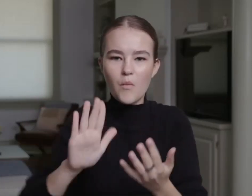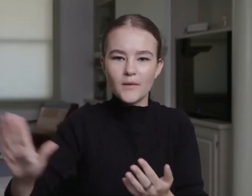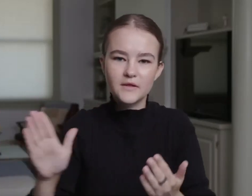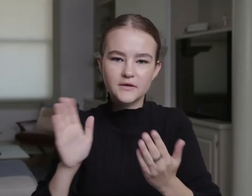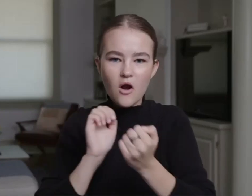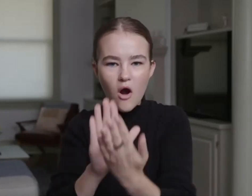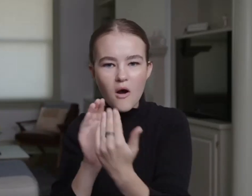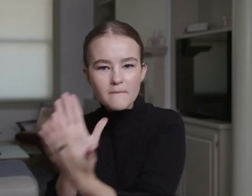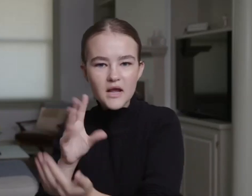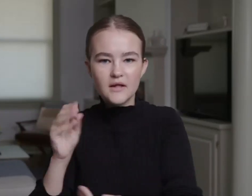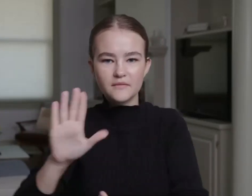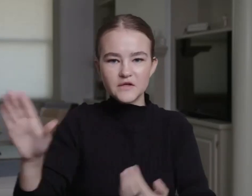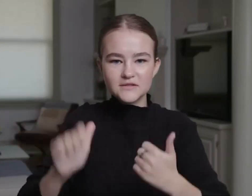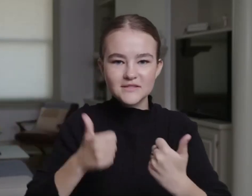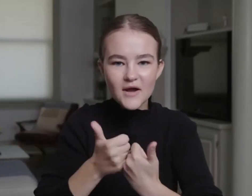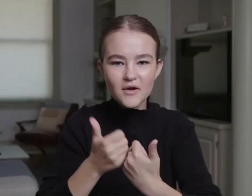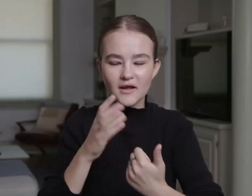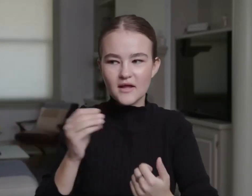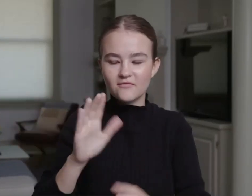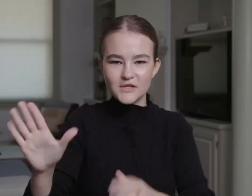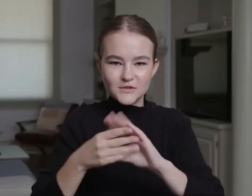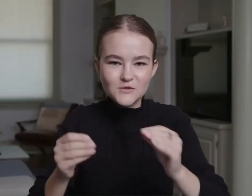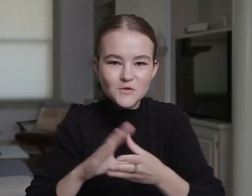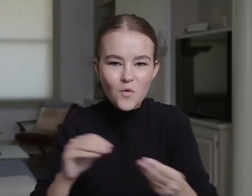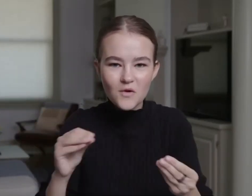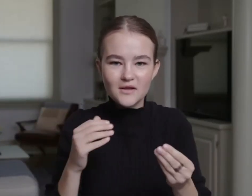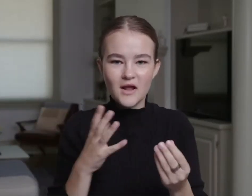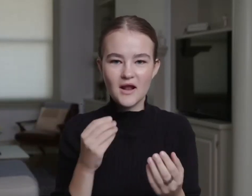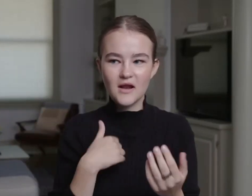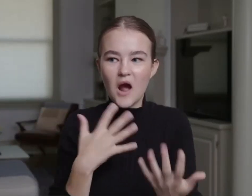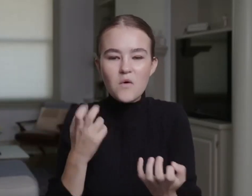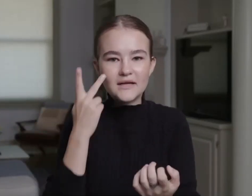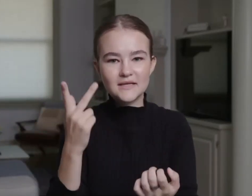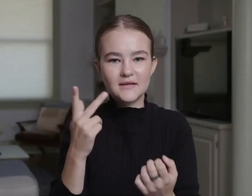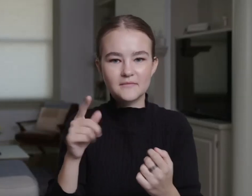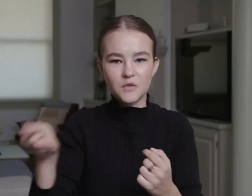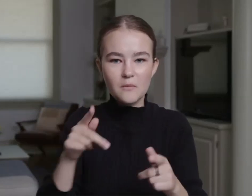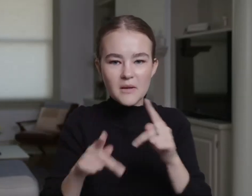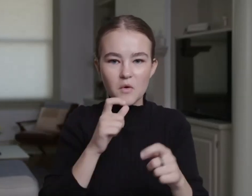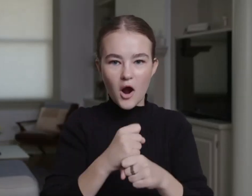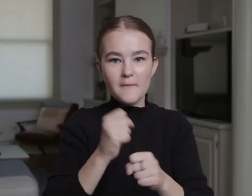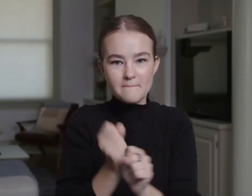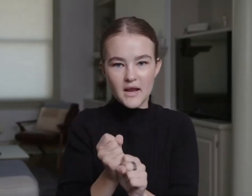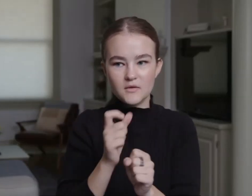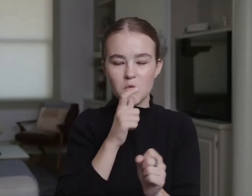We don't know what their life was like and what challenges and obstacles they may have faced.